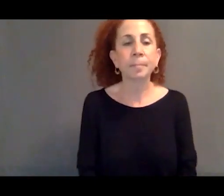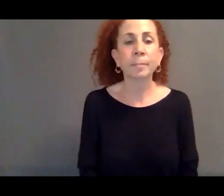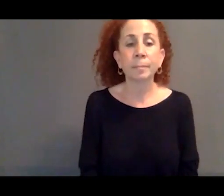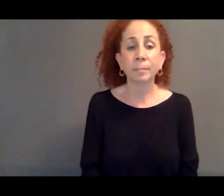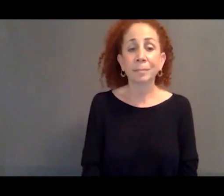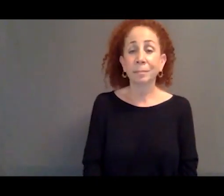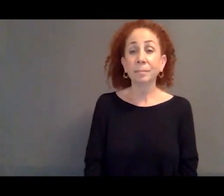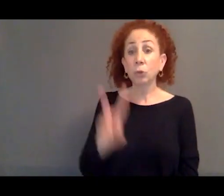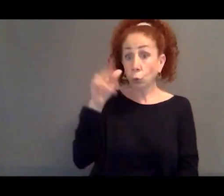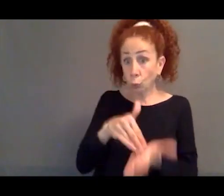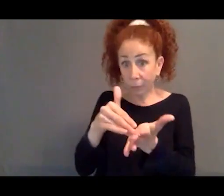asylum seekers.